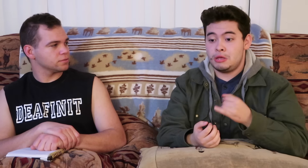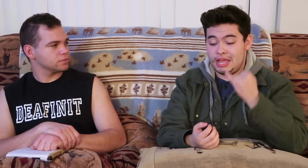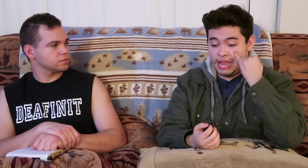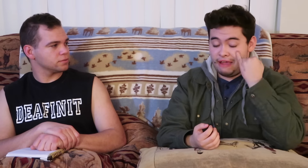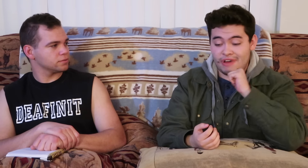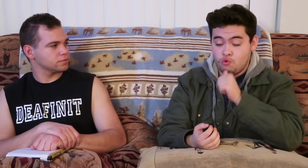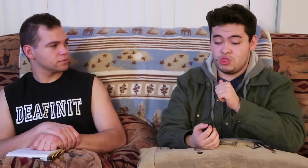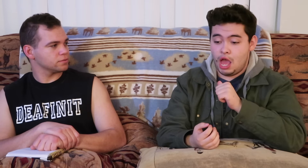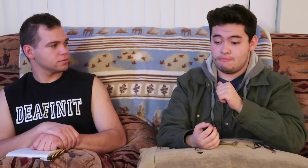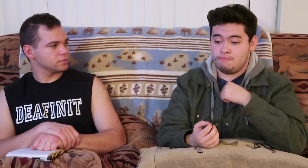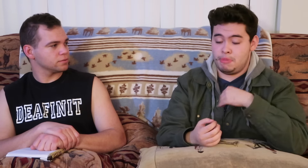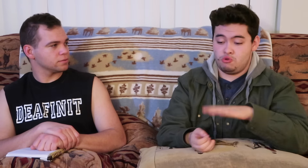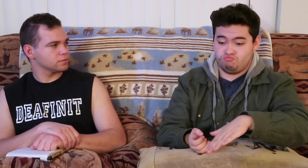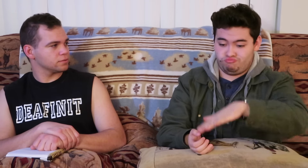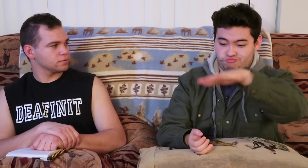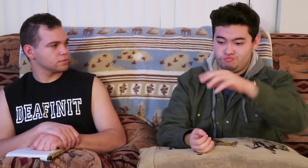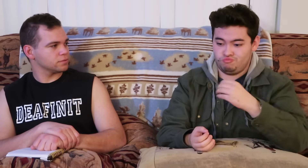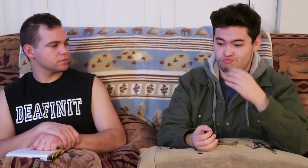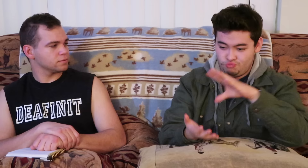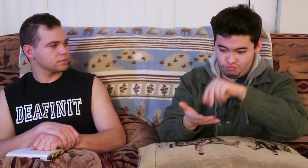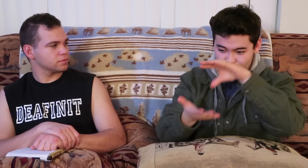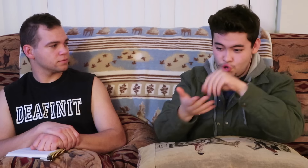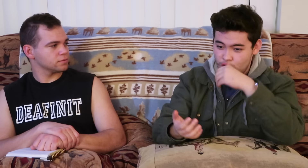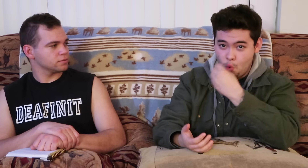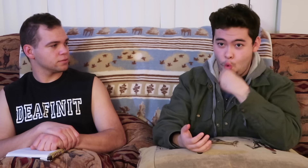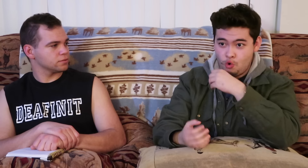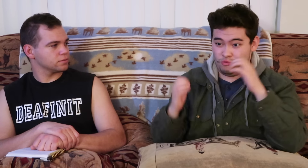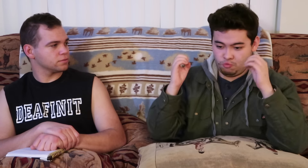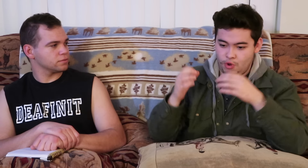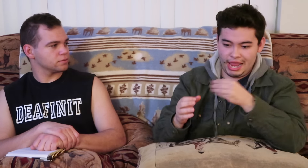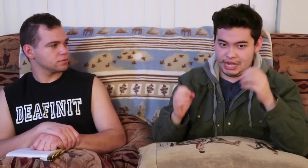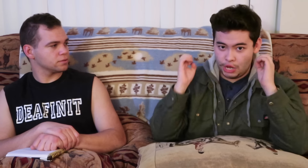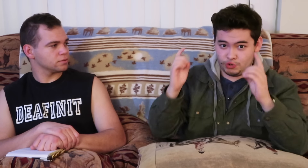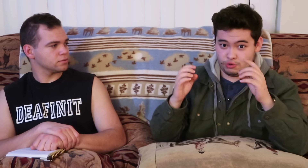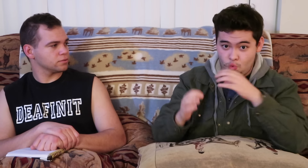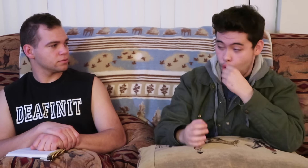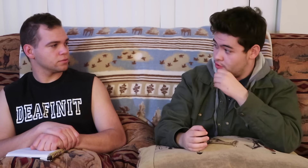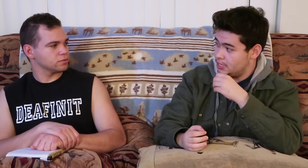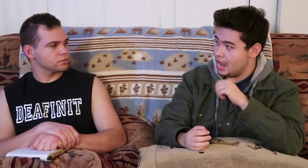if i was not raised and had a learning oral education,